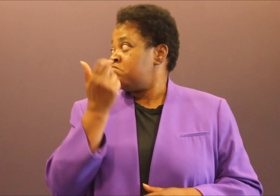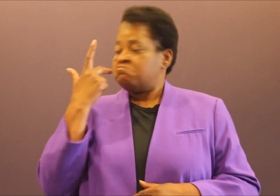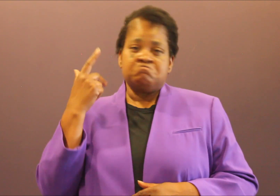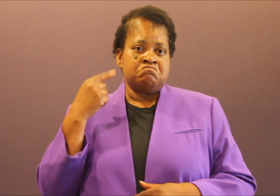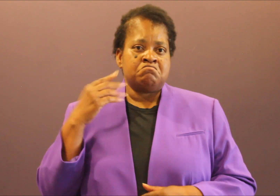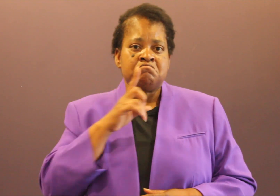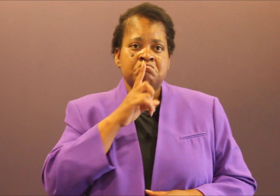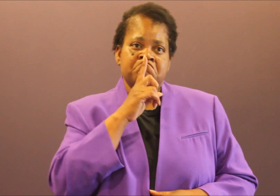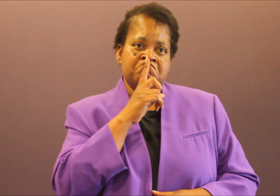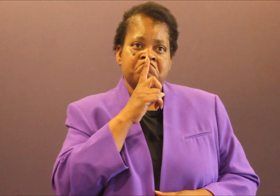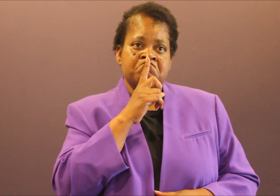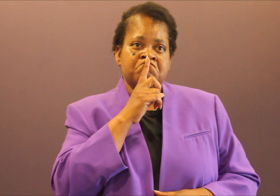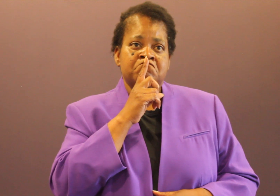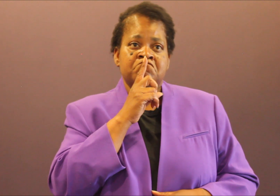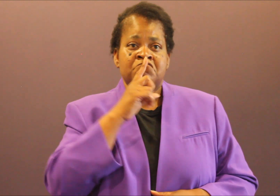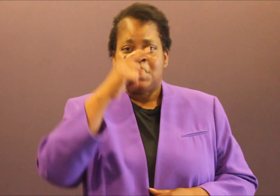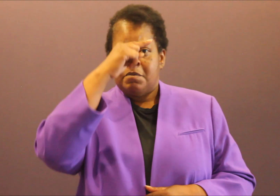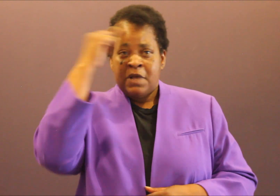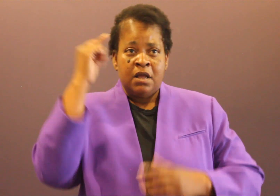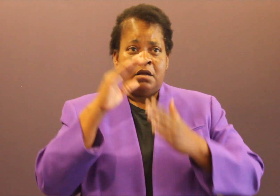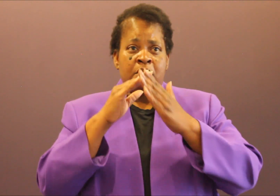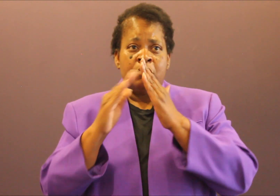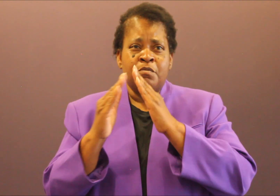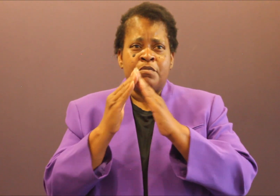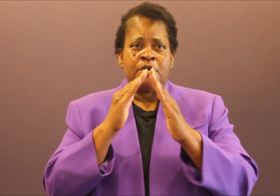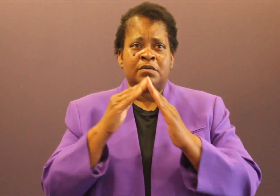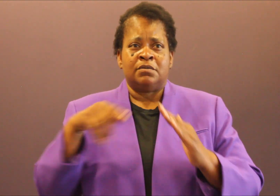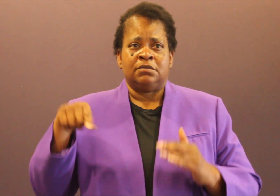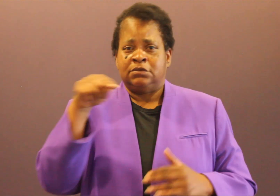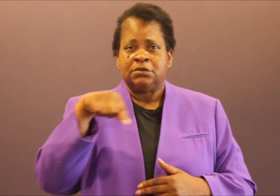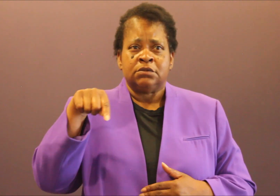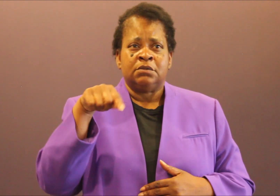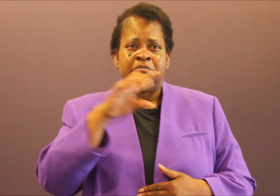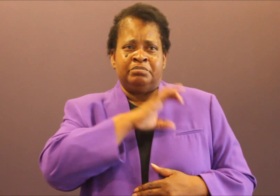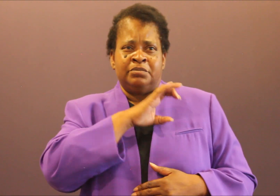Now the mayor has Amen'd the chief, and we're not gonna have body cameras, and